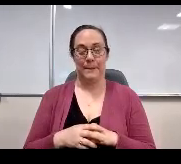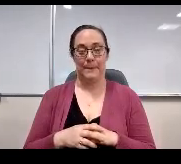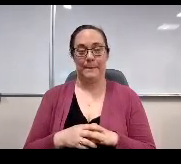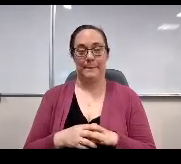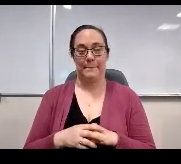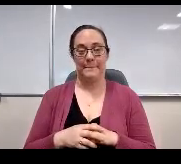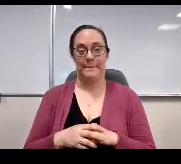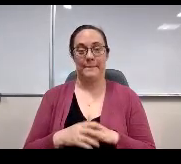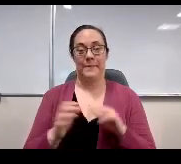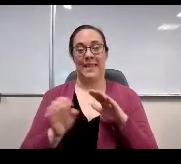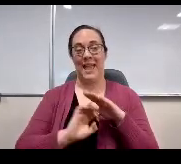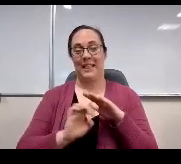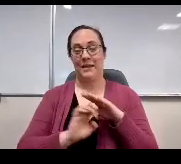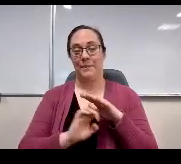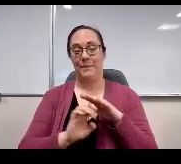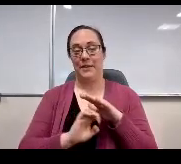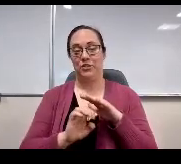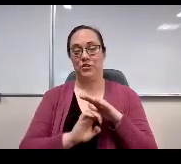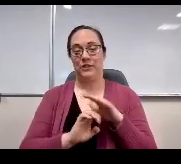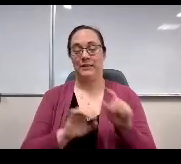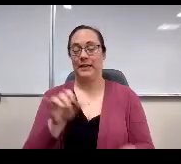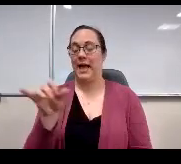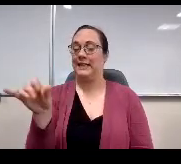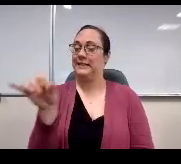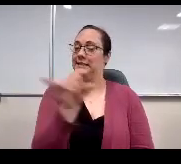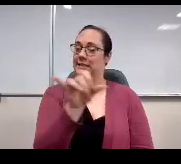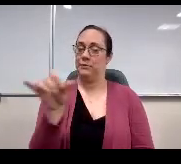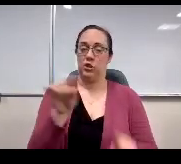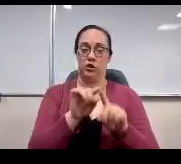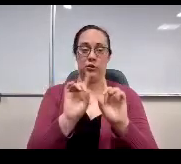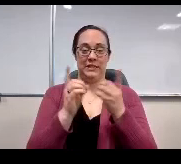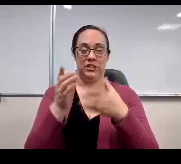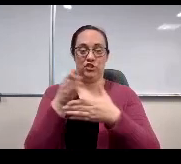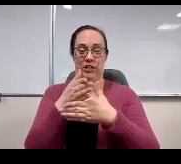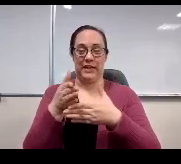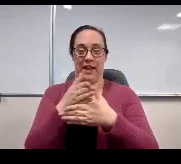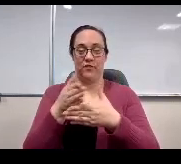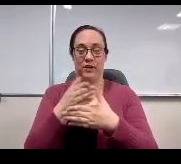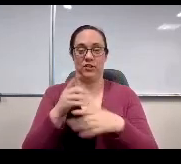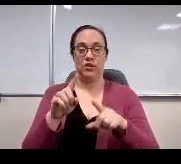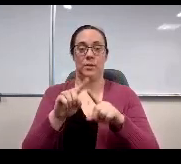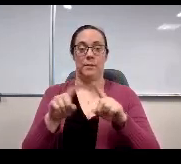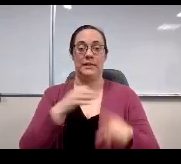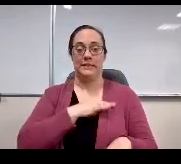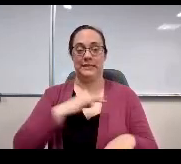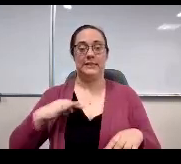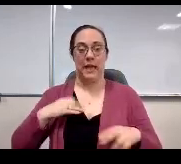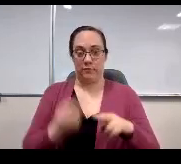Elementary responded very similarly to the district average with a sharp increase among staff when compared to previous years.